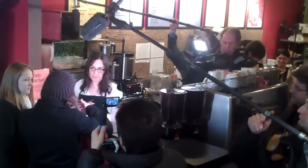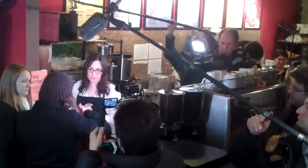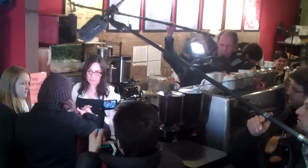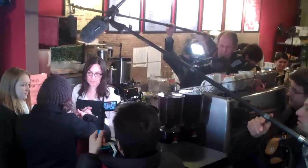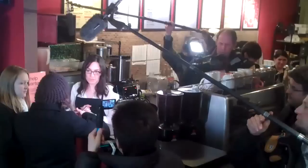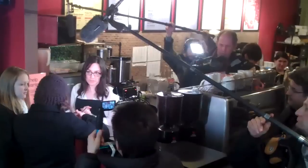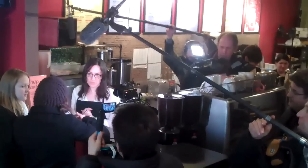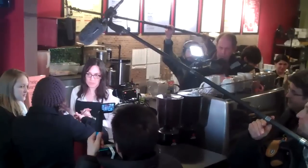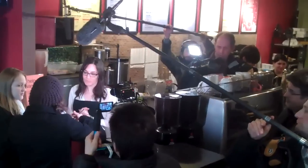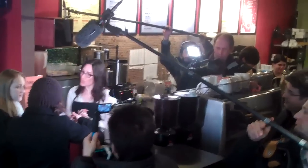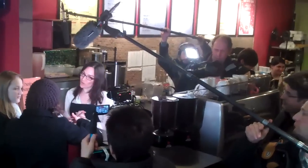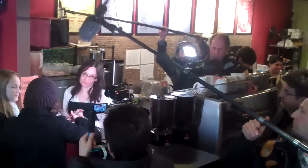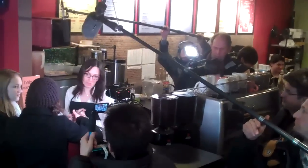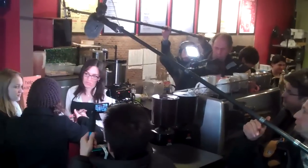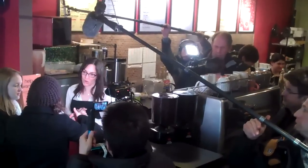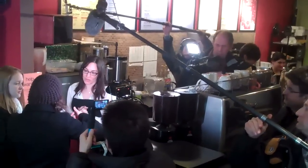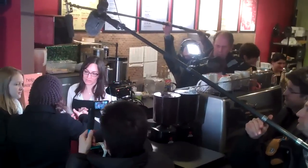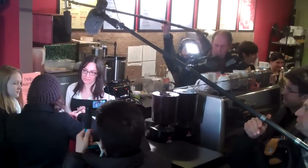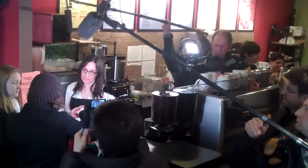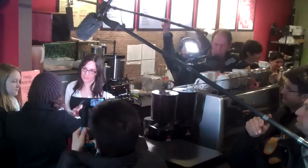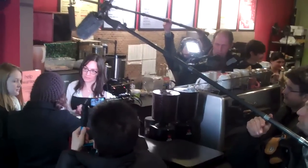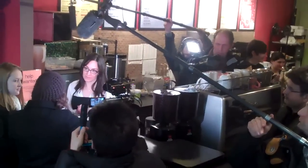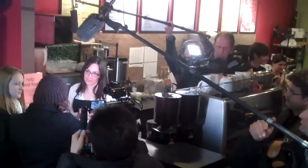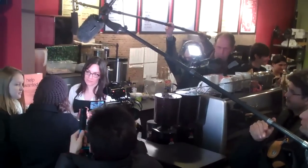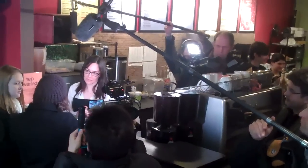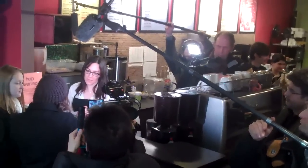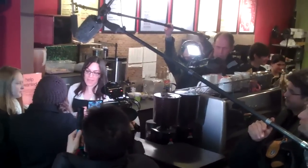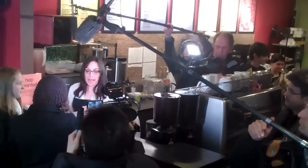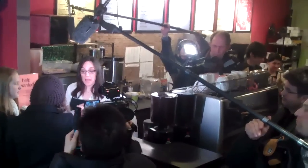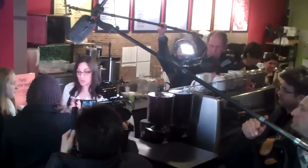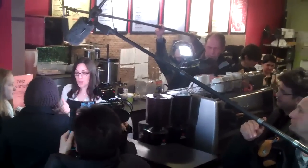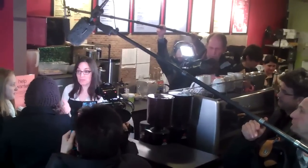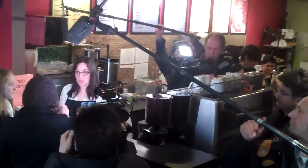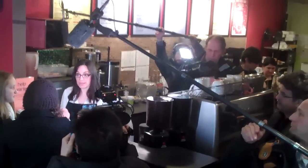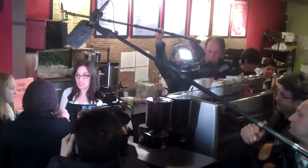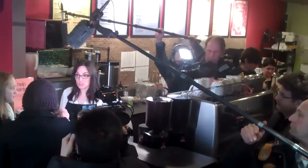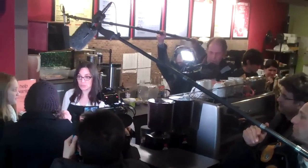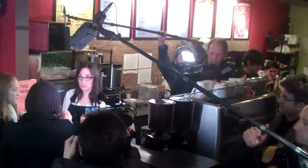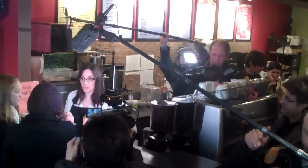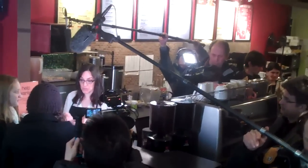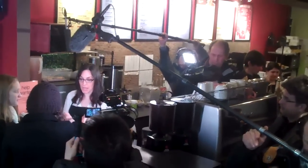You're not going to hire a deaf person? No. Sorry. So I can't apply?